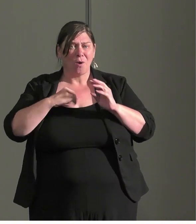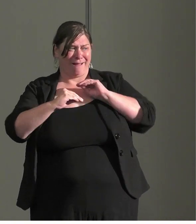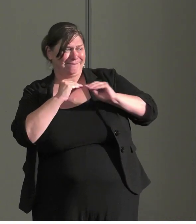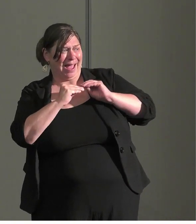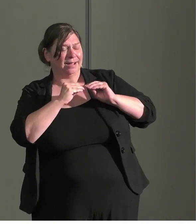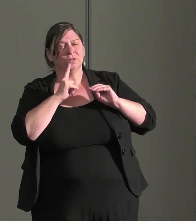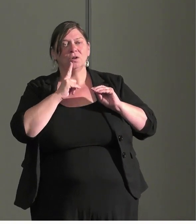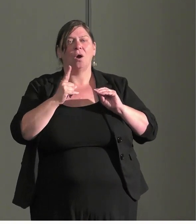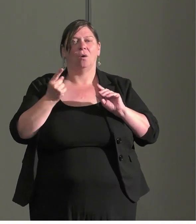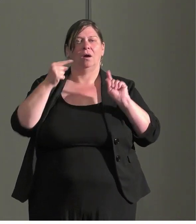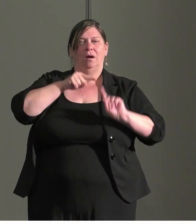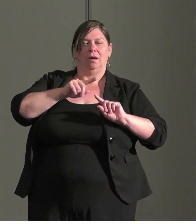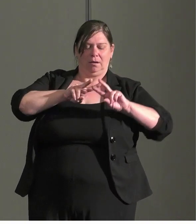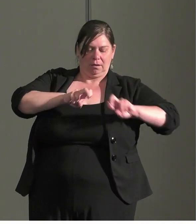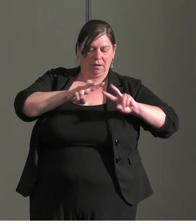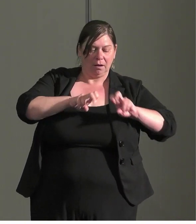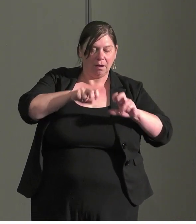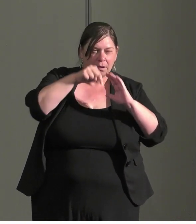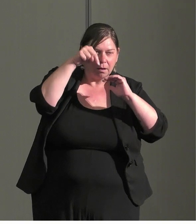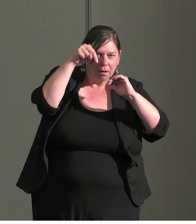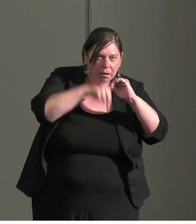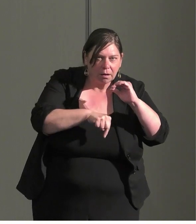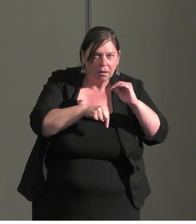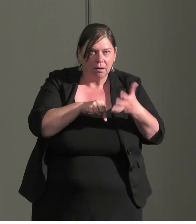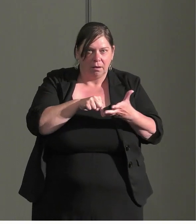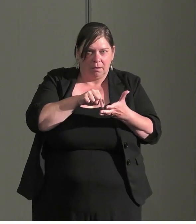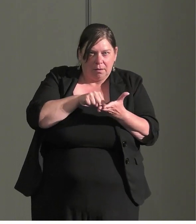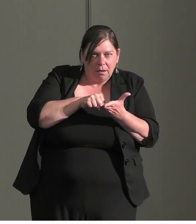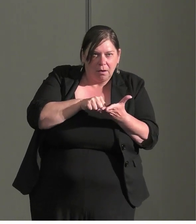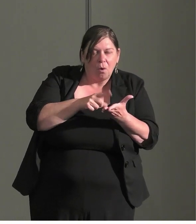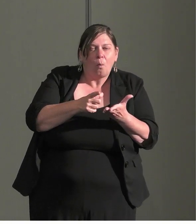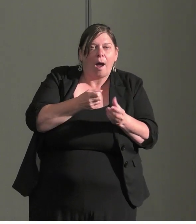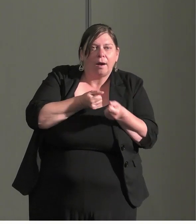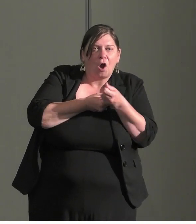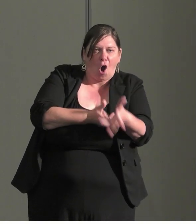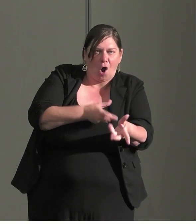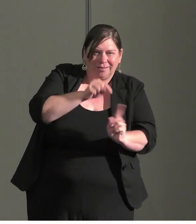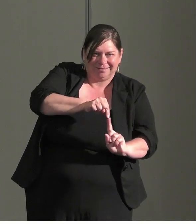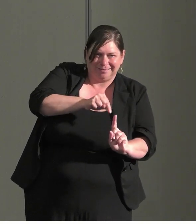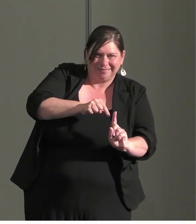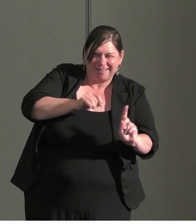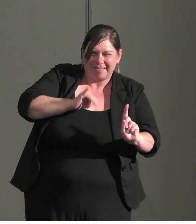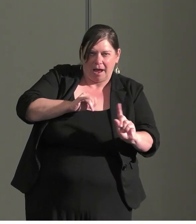we did a full year of deep listening. We didn't do solutioning or ideation until